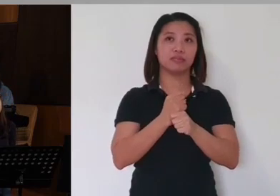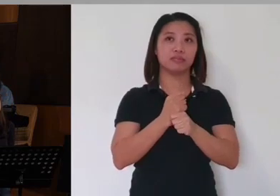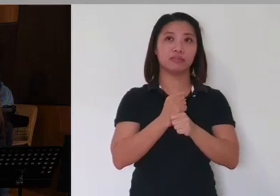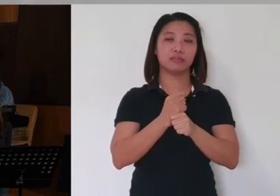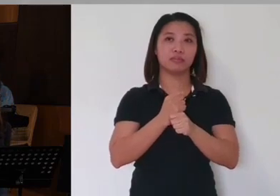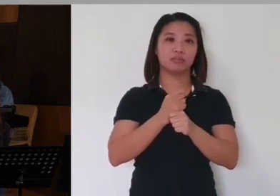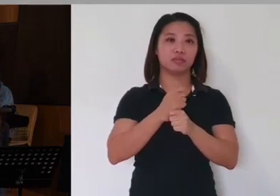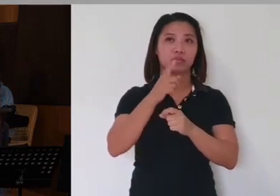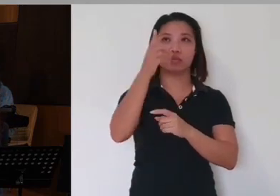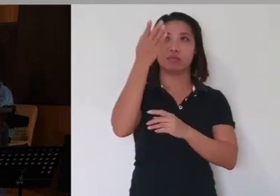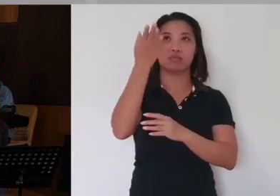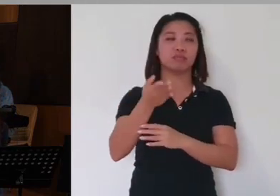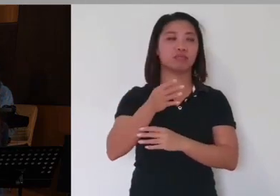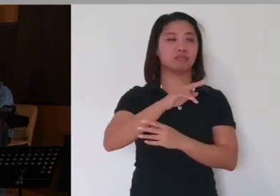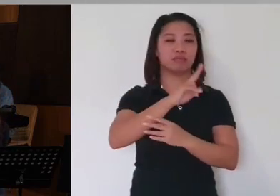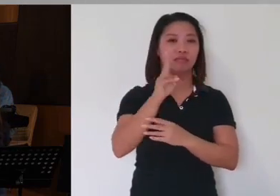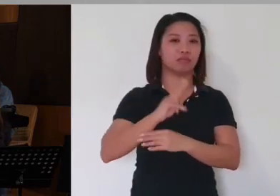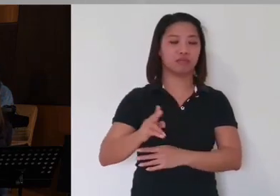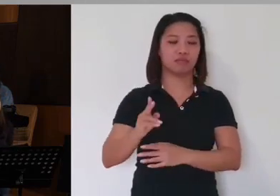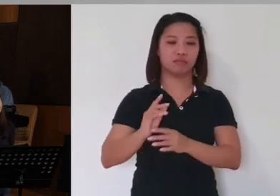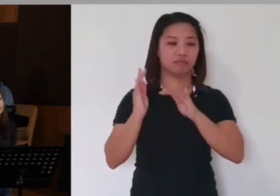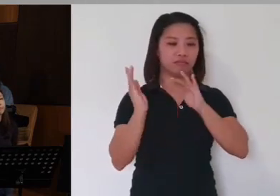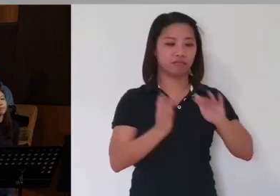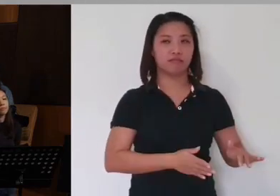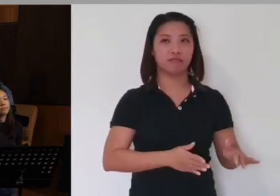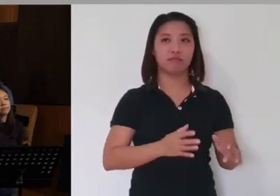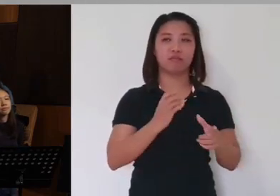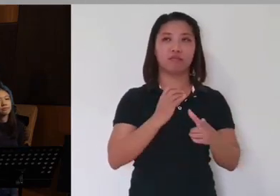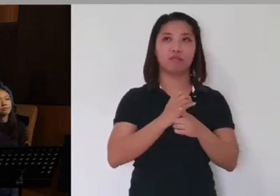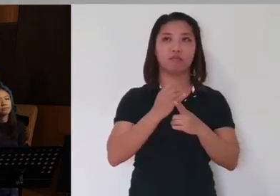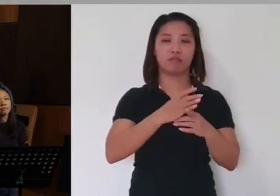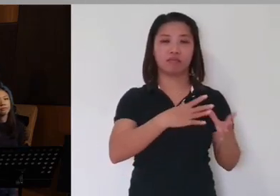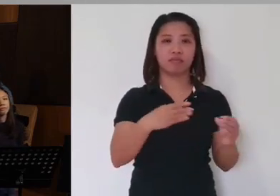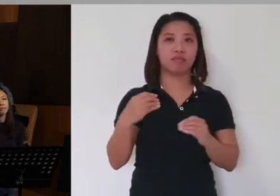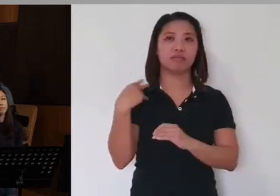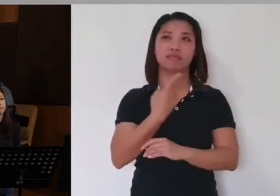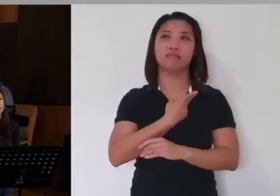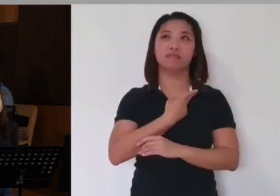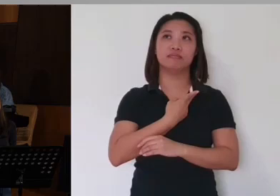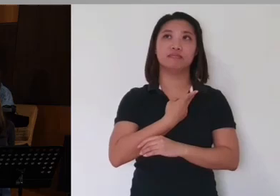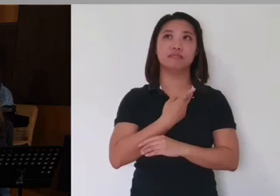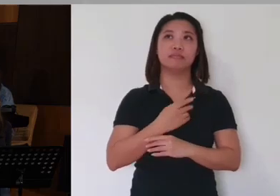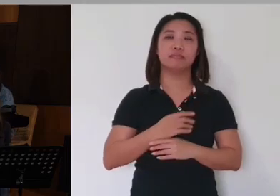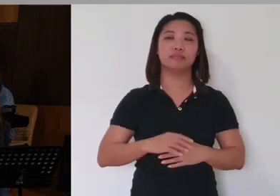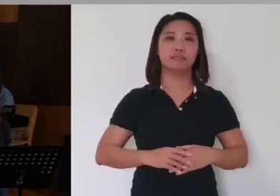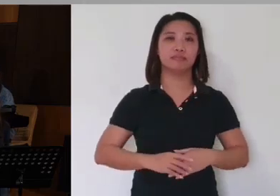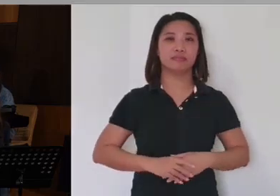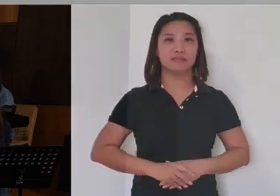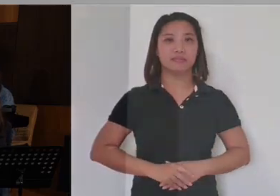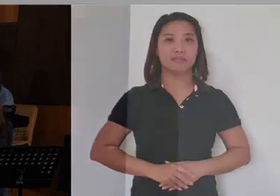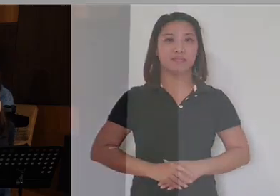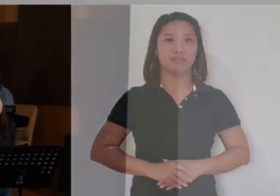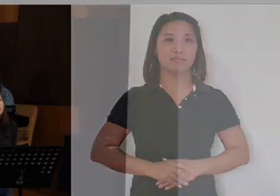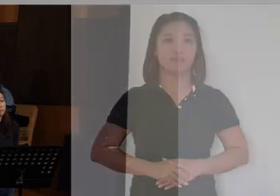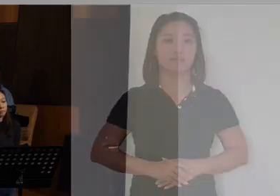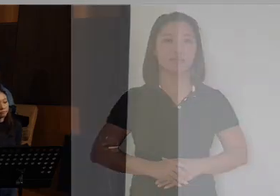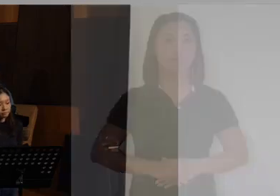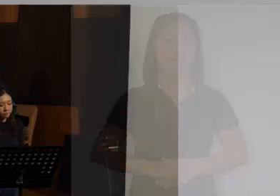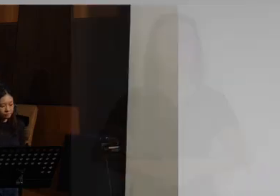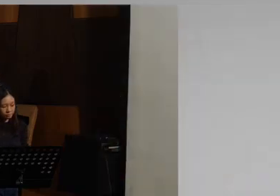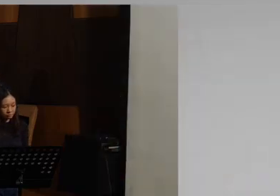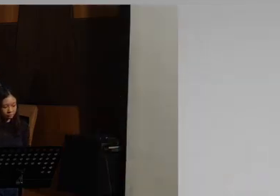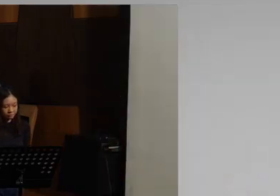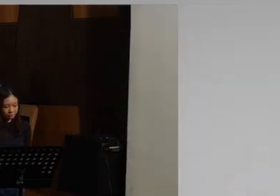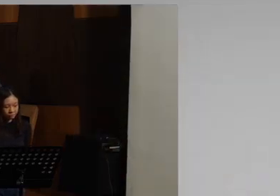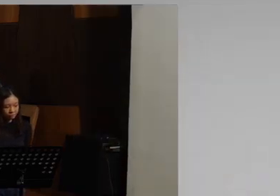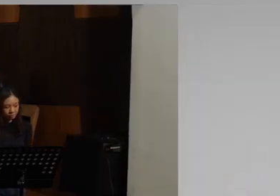that You'll never leave us nor forsake us.